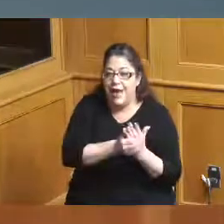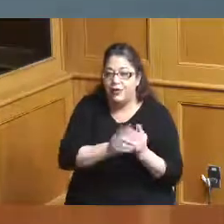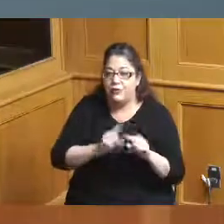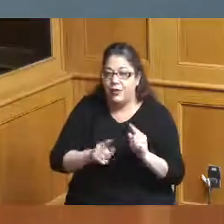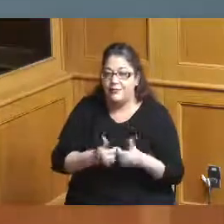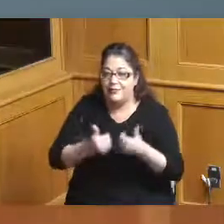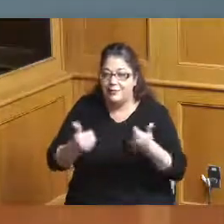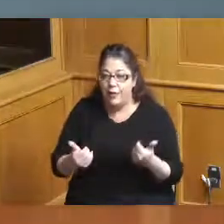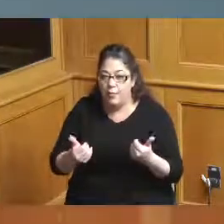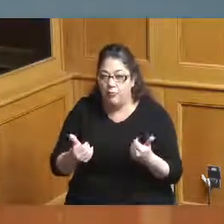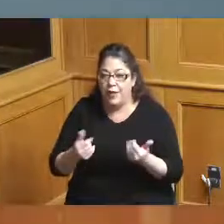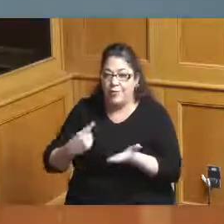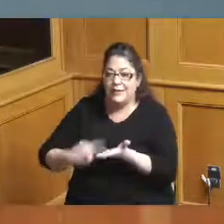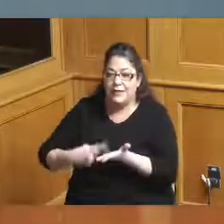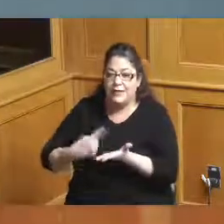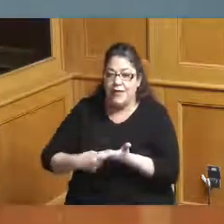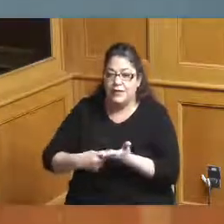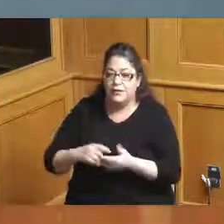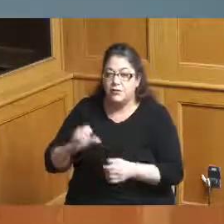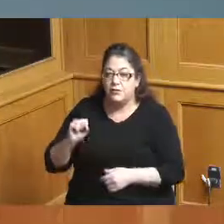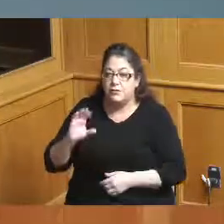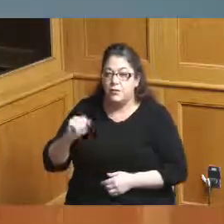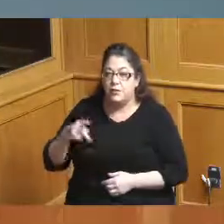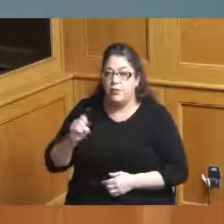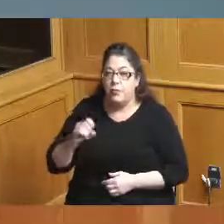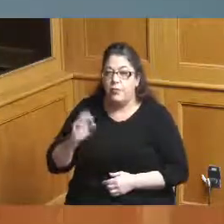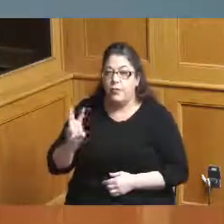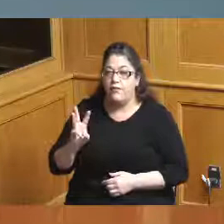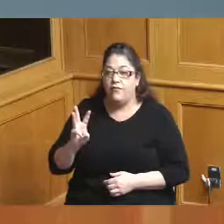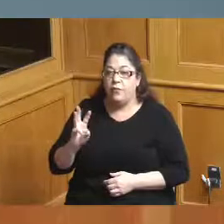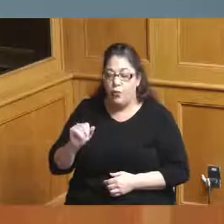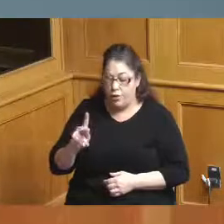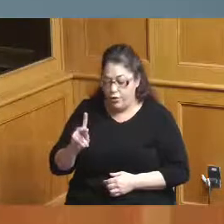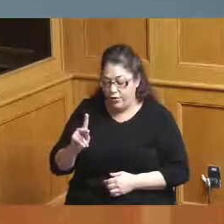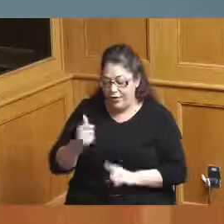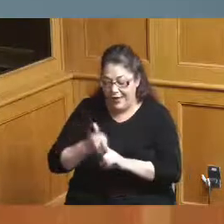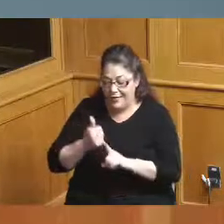that discussion of the scope of work I think could there's so many things on that scope of work but